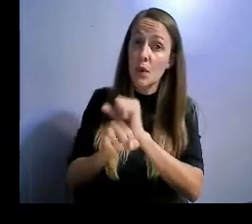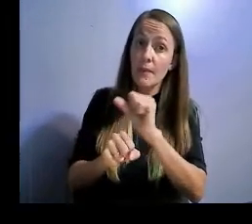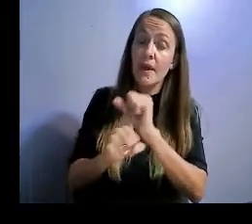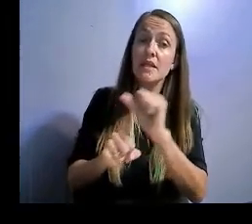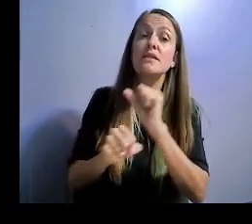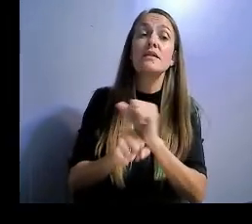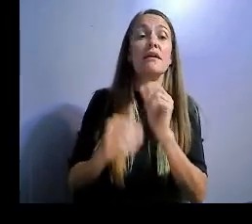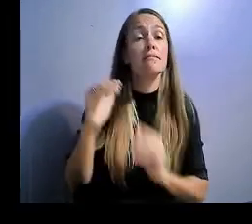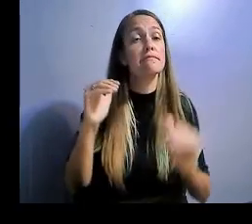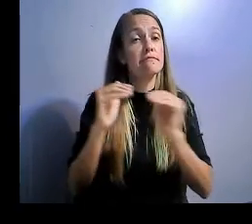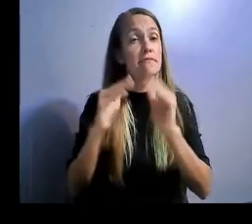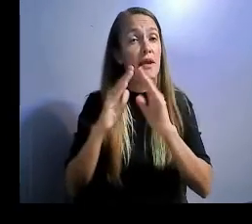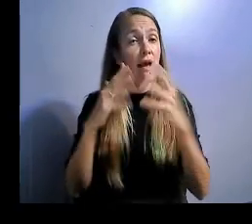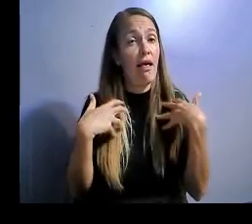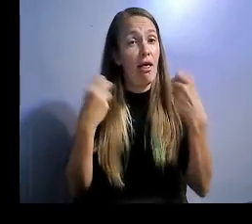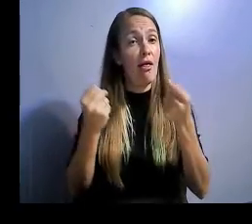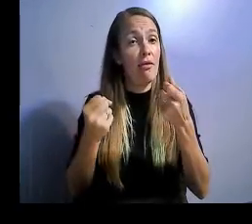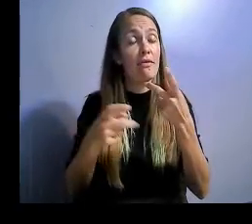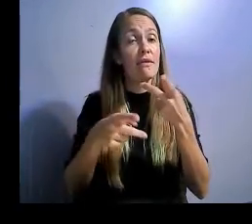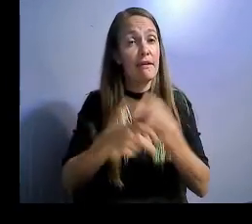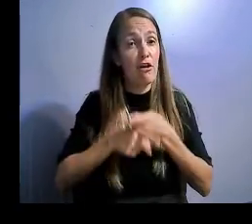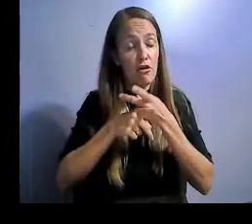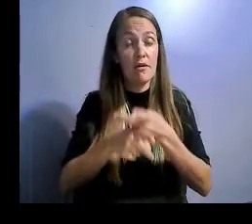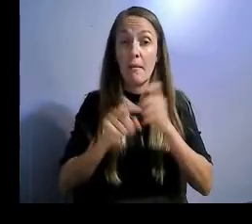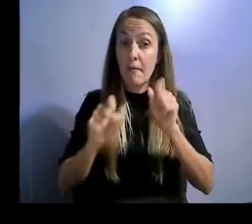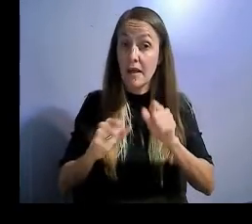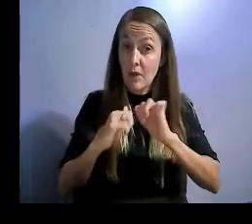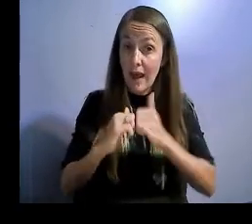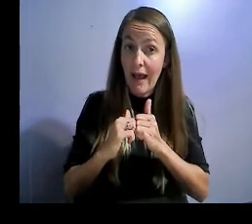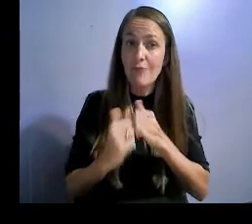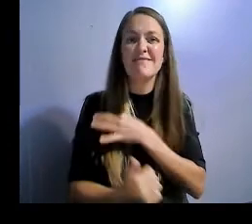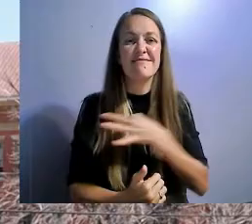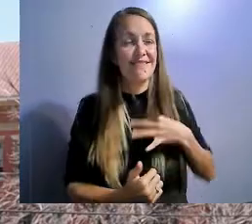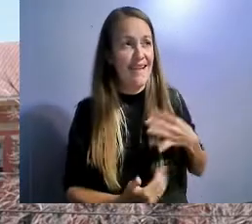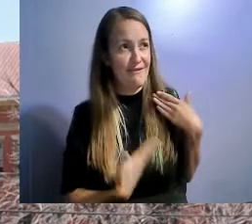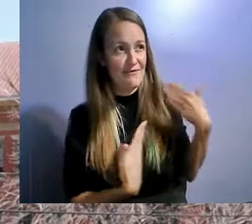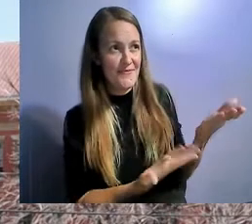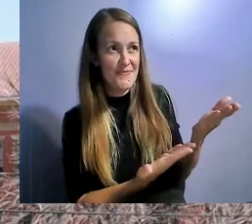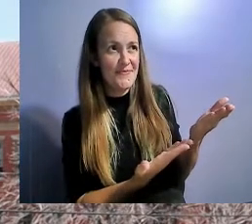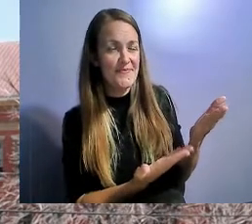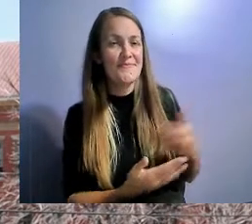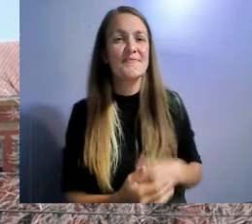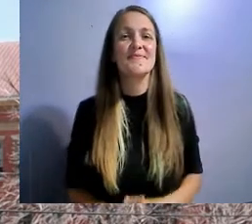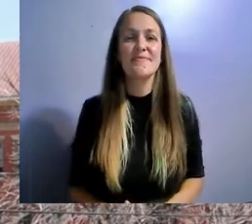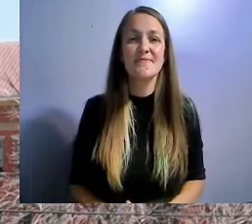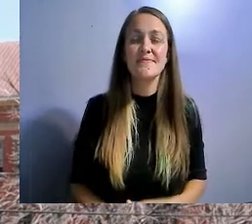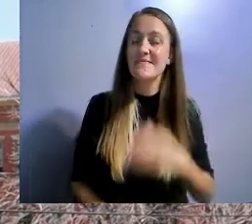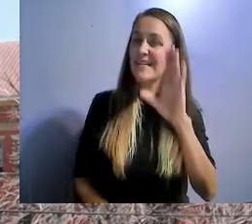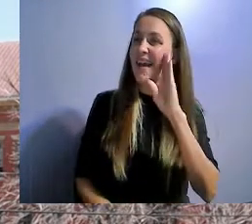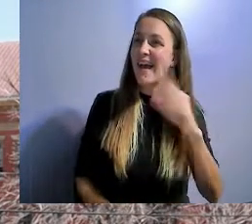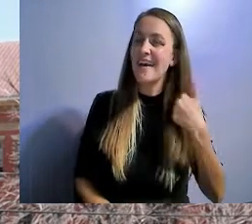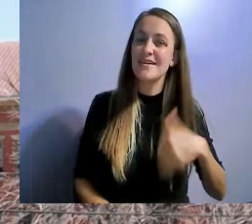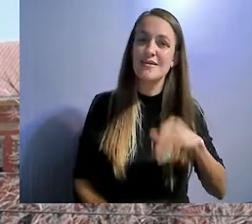this video. Hi, I am JB Lewis I work for the Colorado Cross Disability